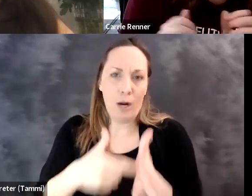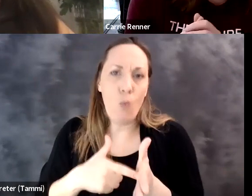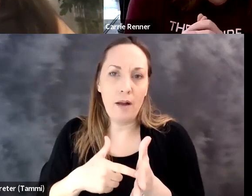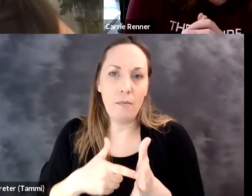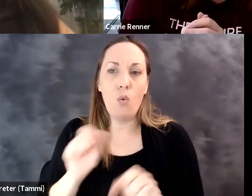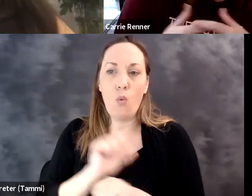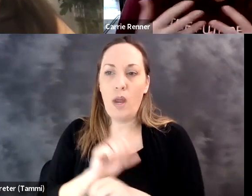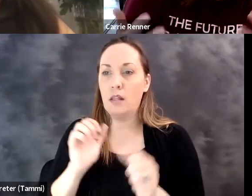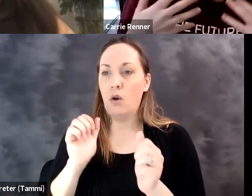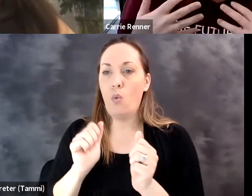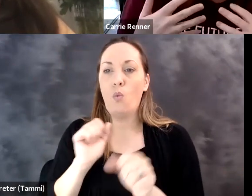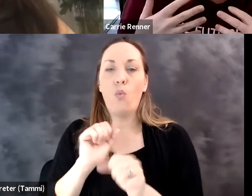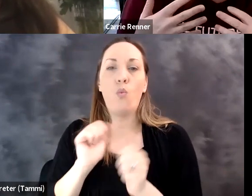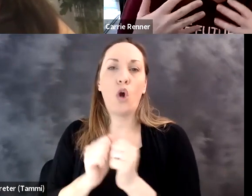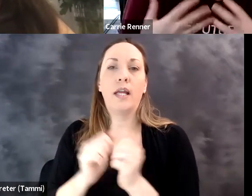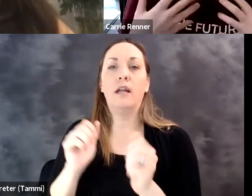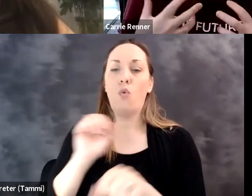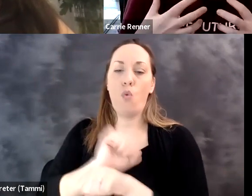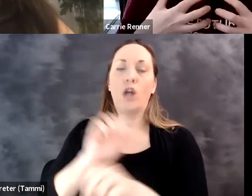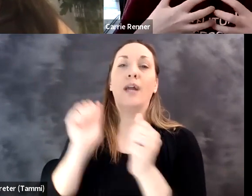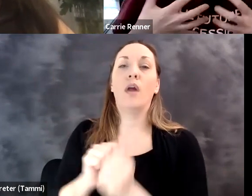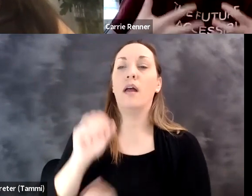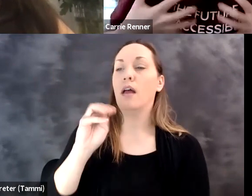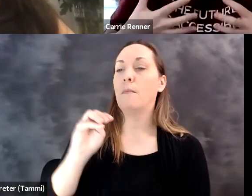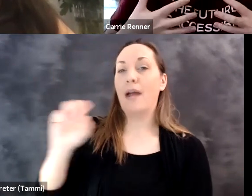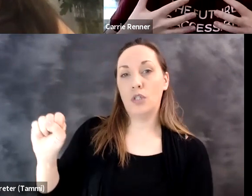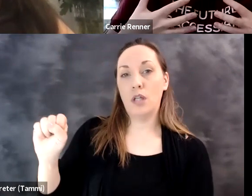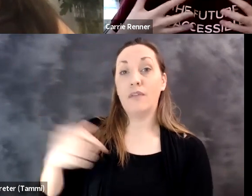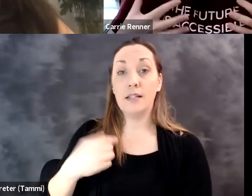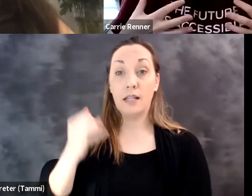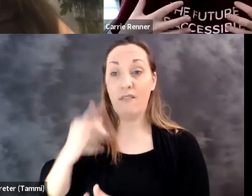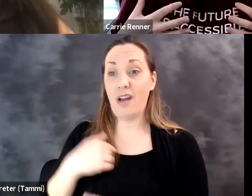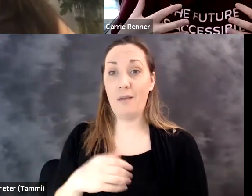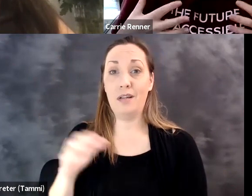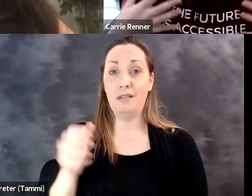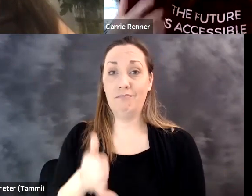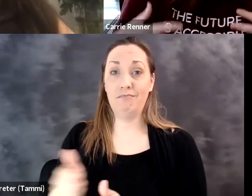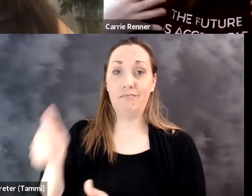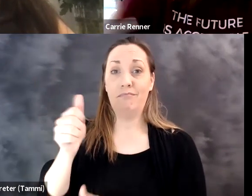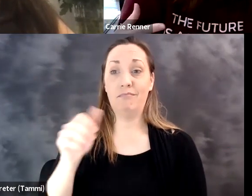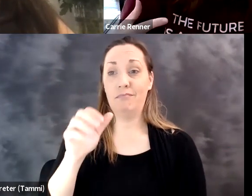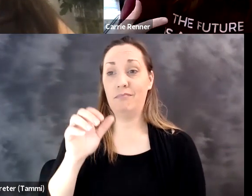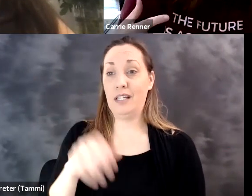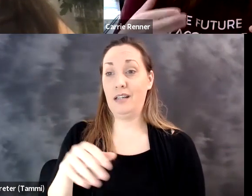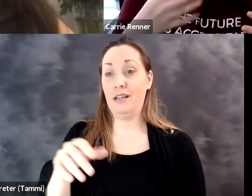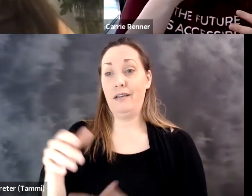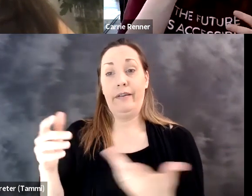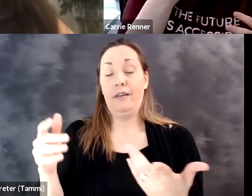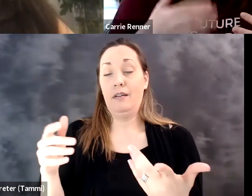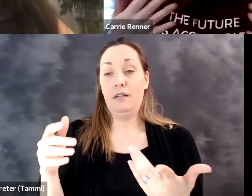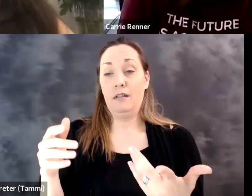That's it. Because ultimately if I'm going to, as a